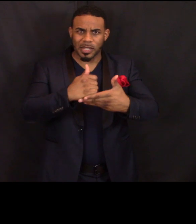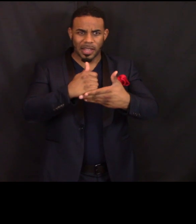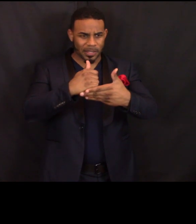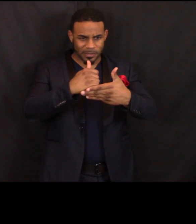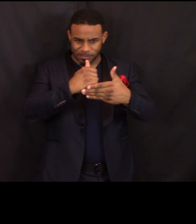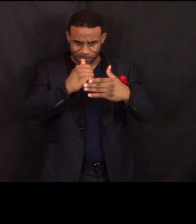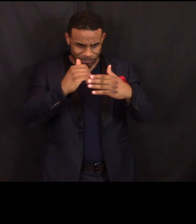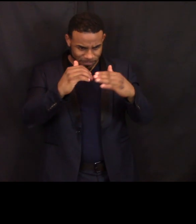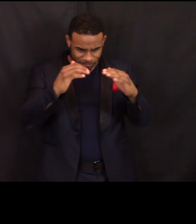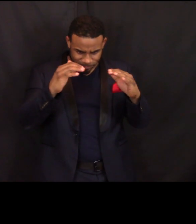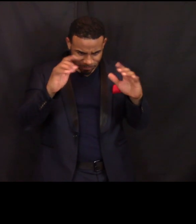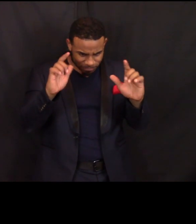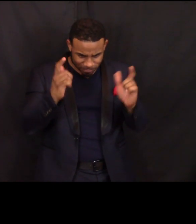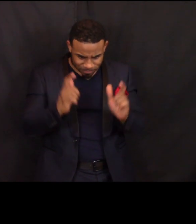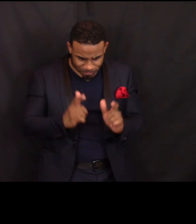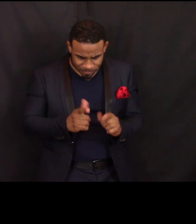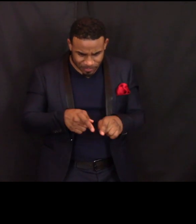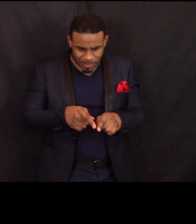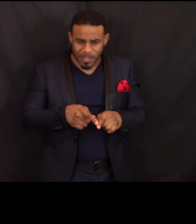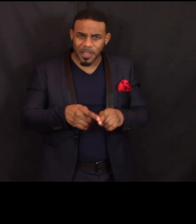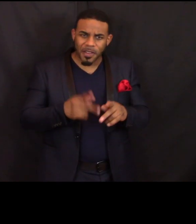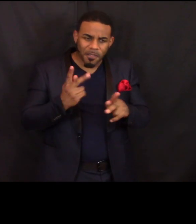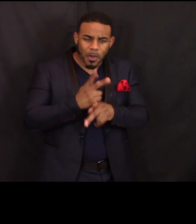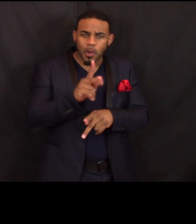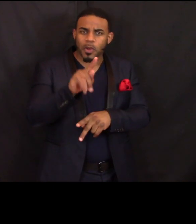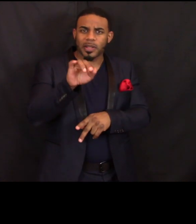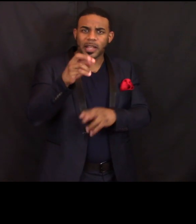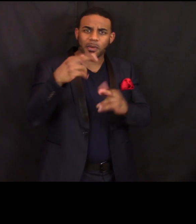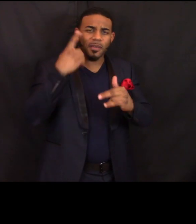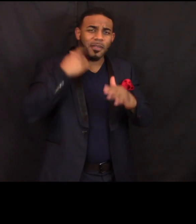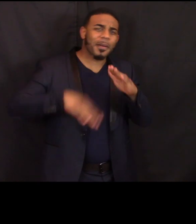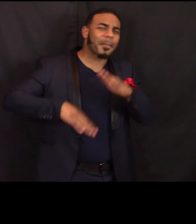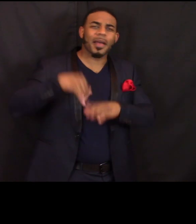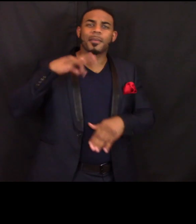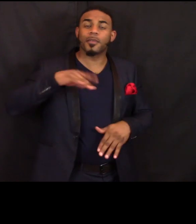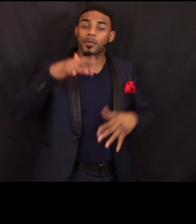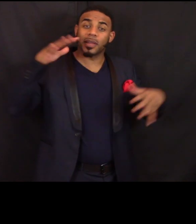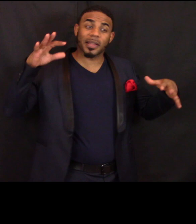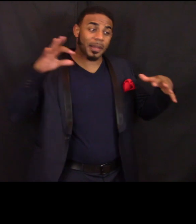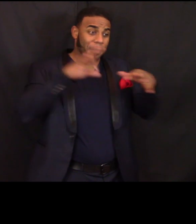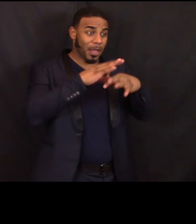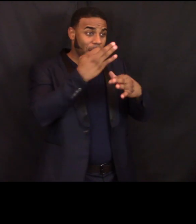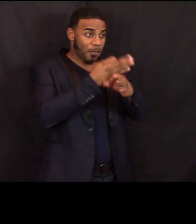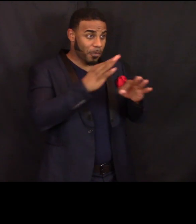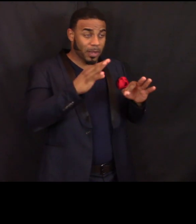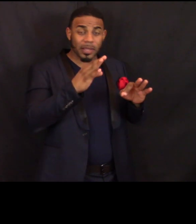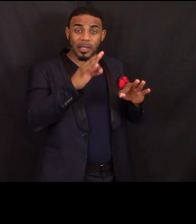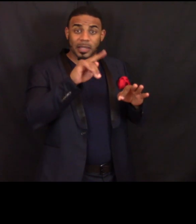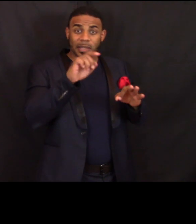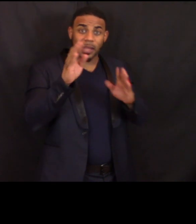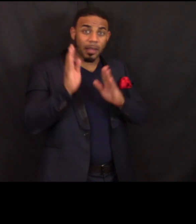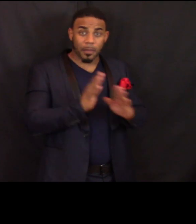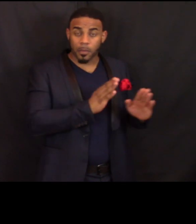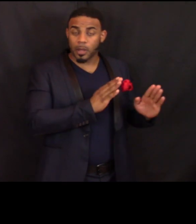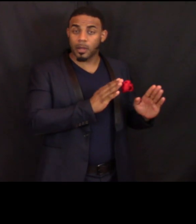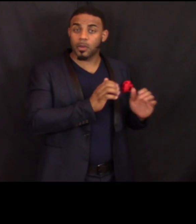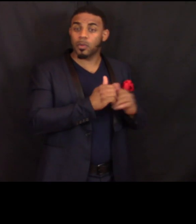For maximum benefit. You can combine free tax prep with employment counseling